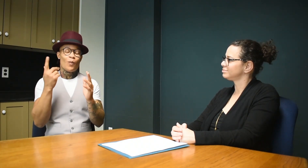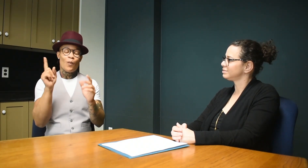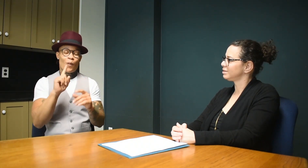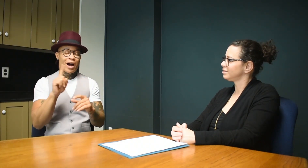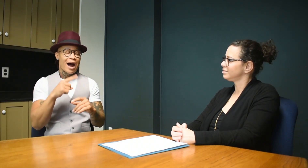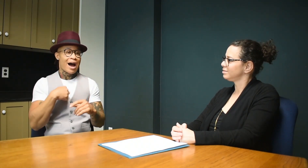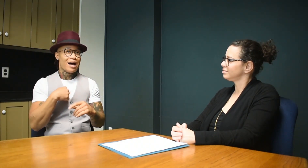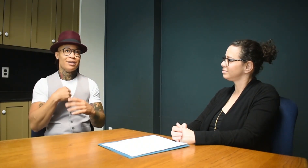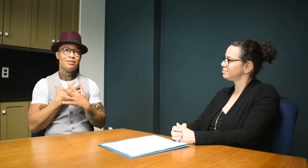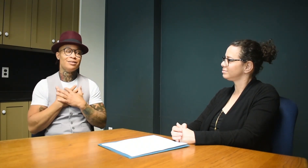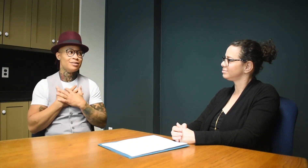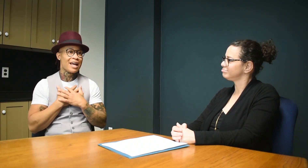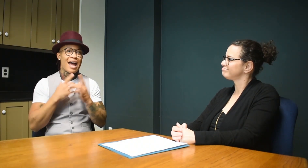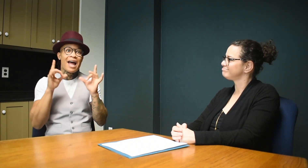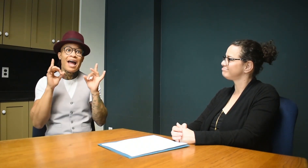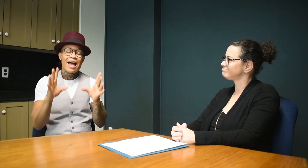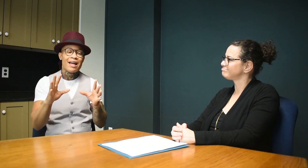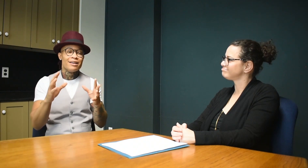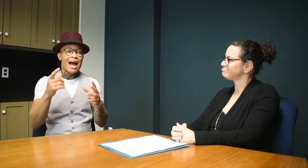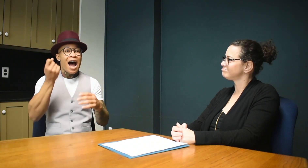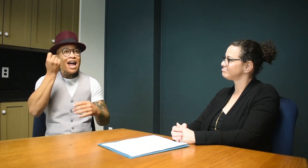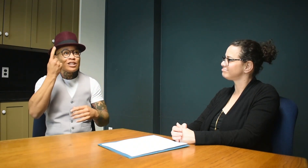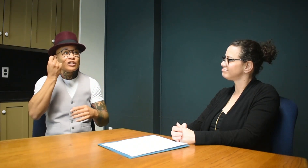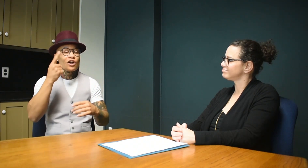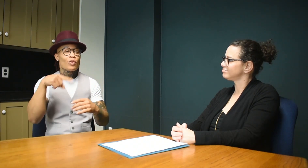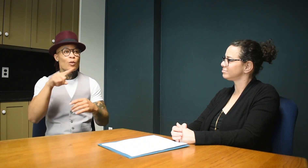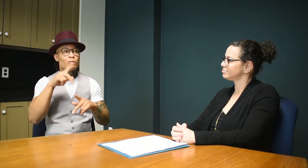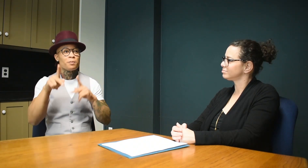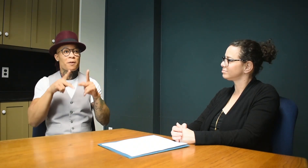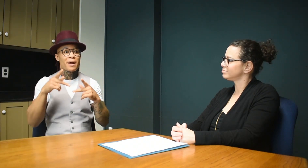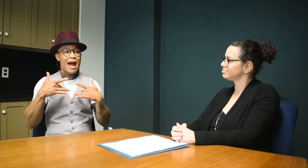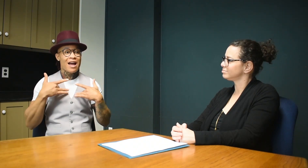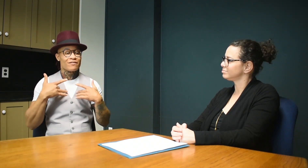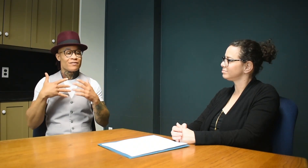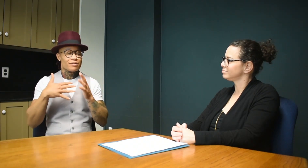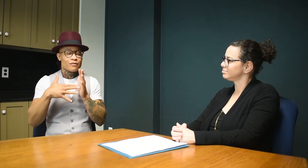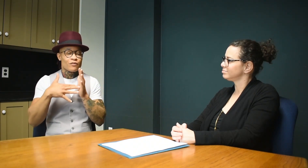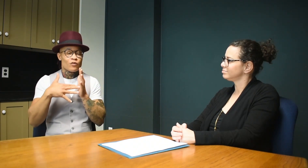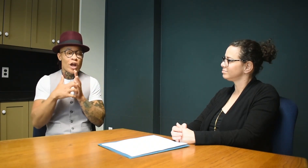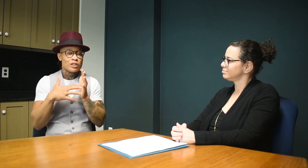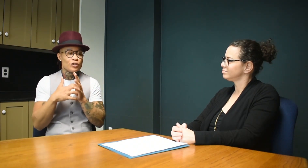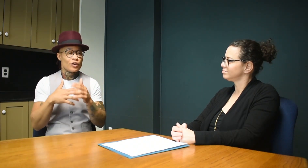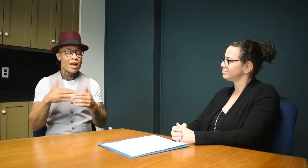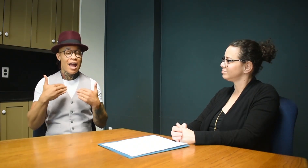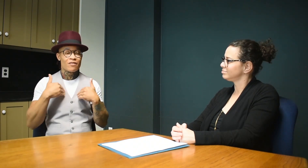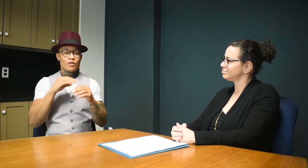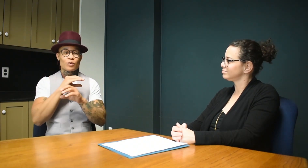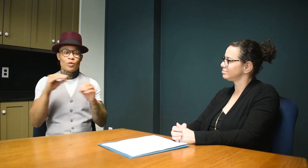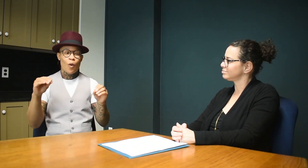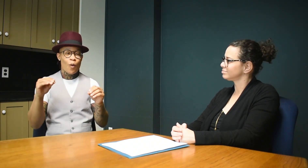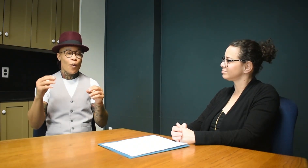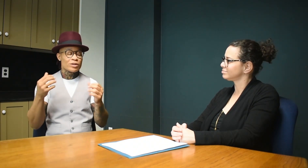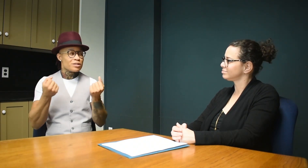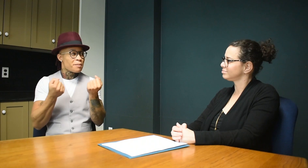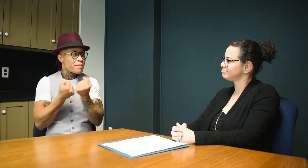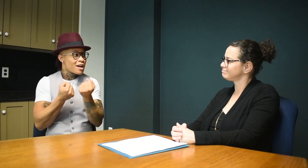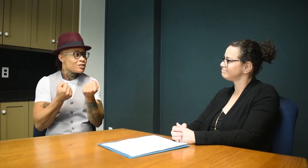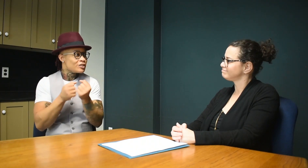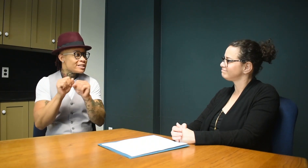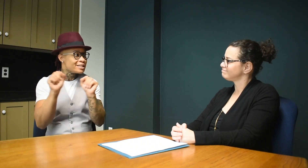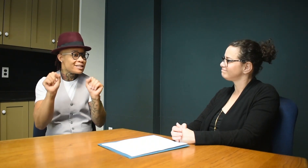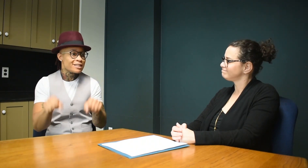That's where I feel them. It's awful! I understand they're vulnerable and have no support system